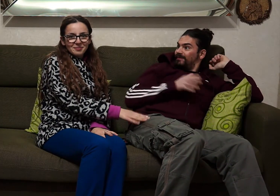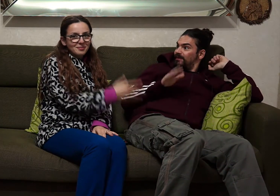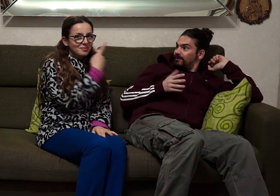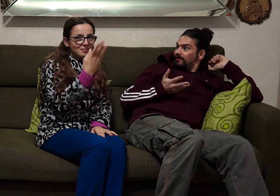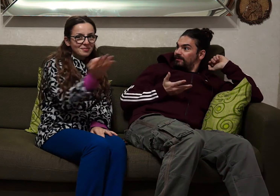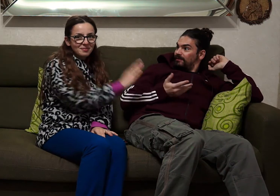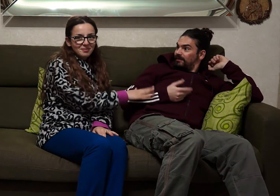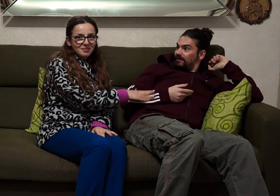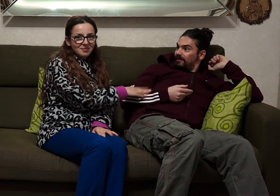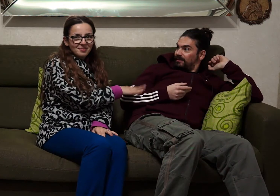look .... what is it? ...